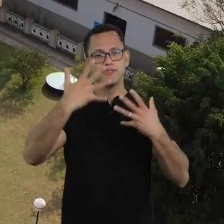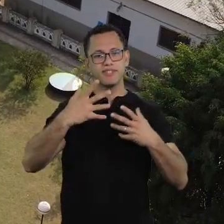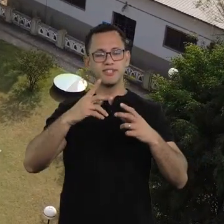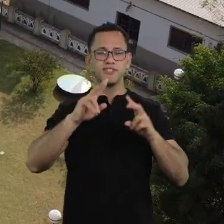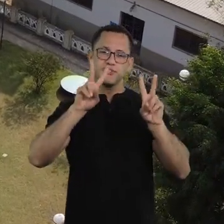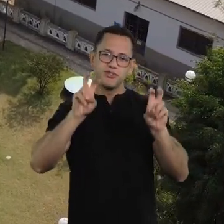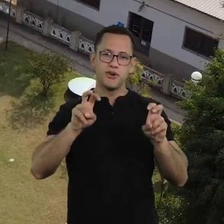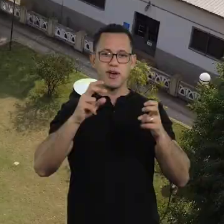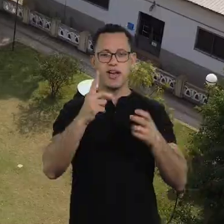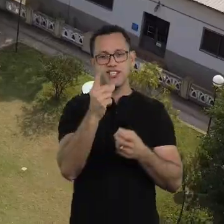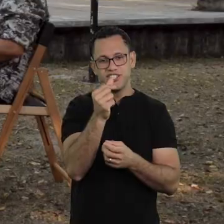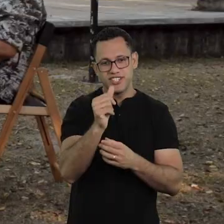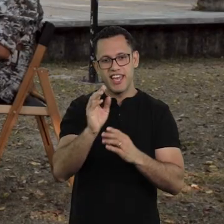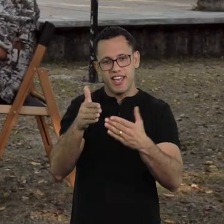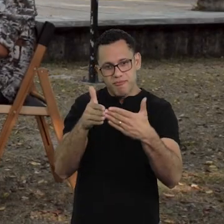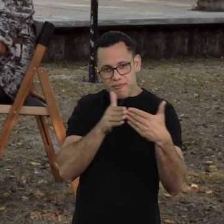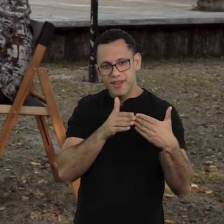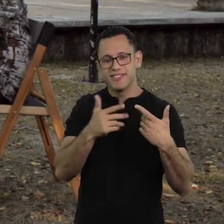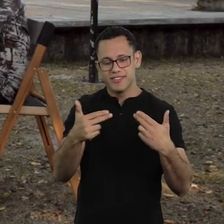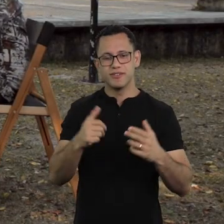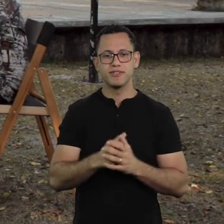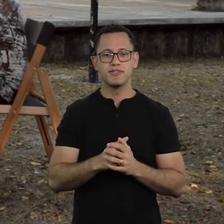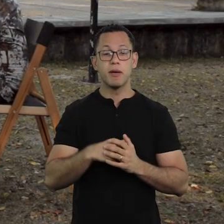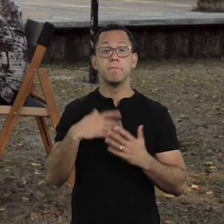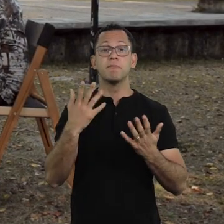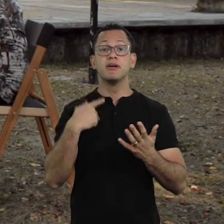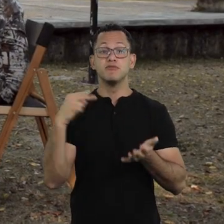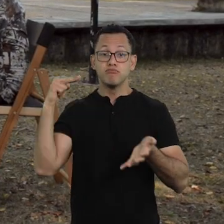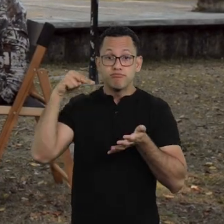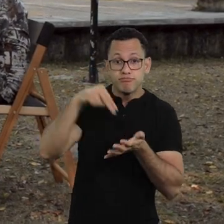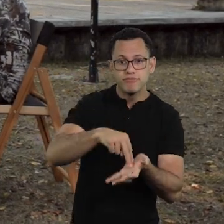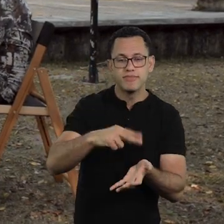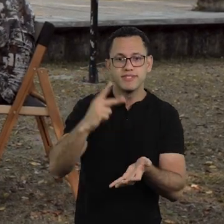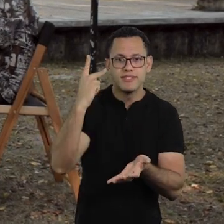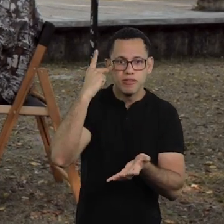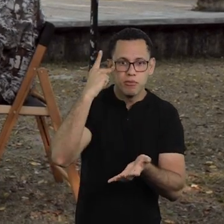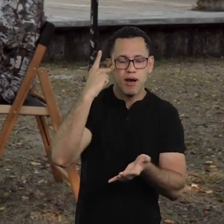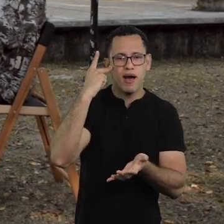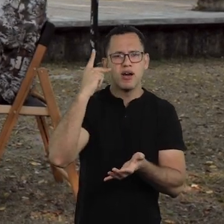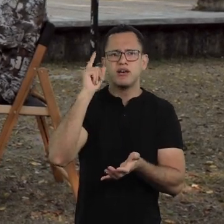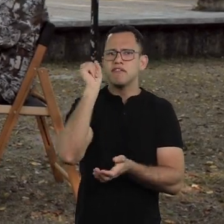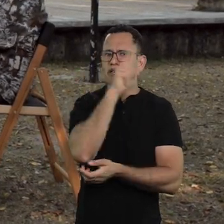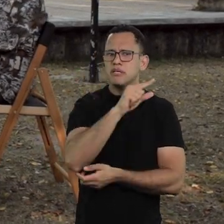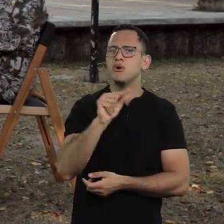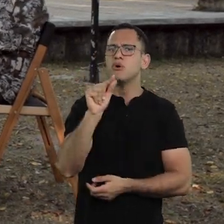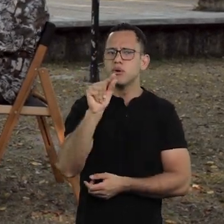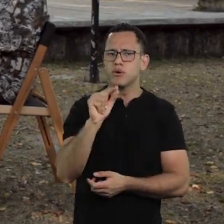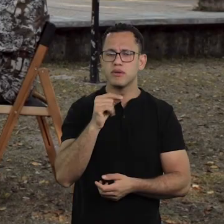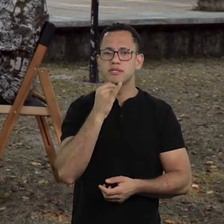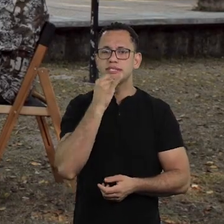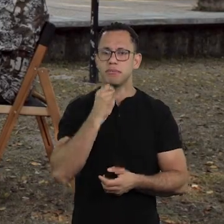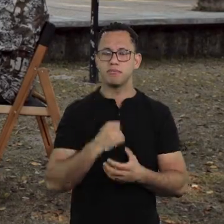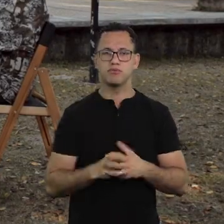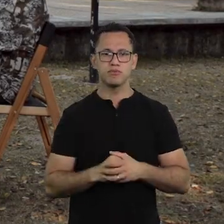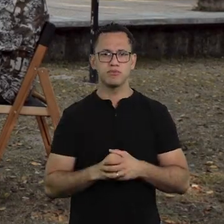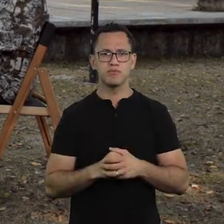I was talking about this thing of bank, of money, right? But when we arrive in Sao Paulo, one of my big challenges, Xico, was to find